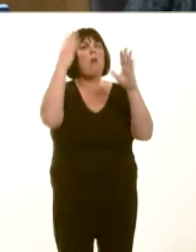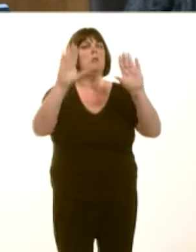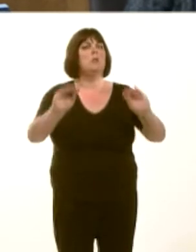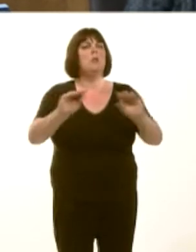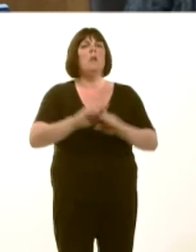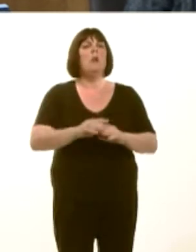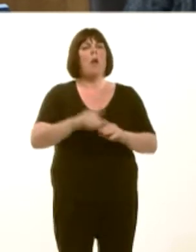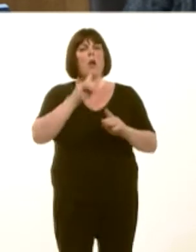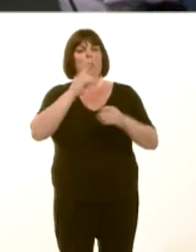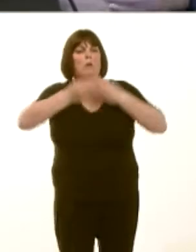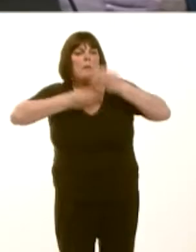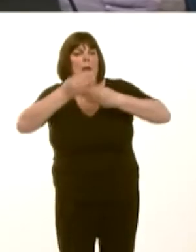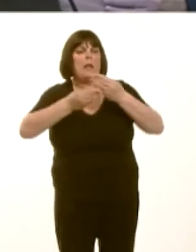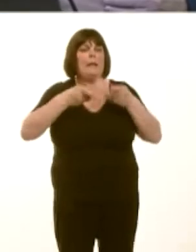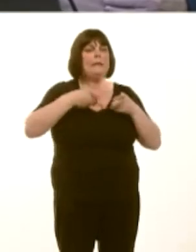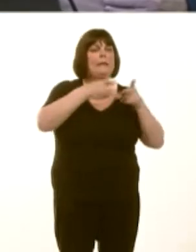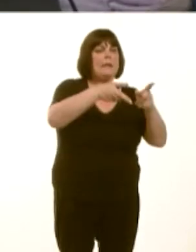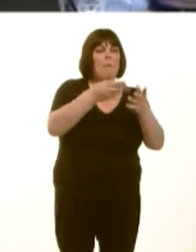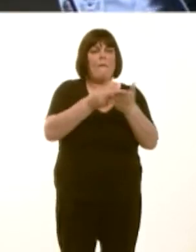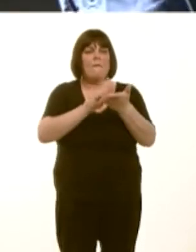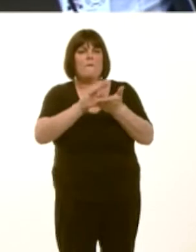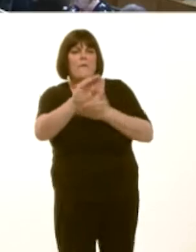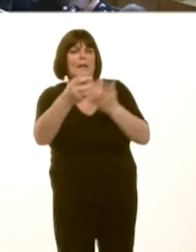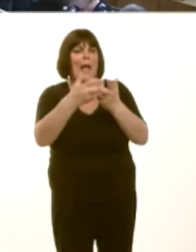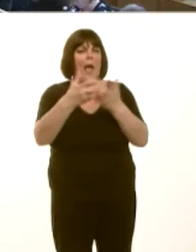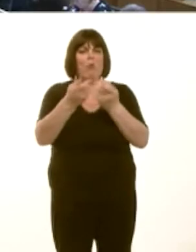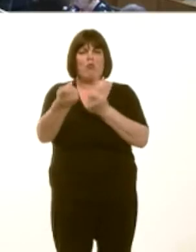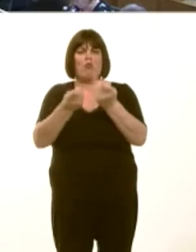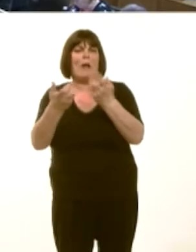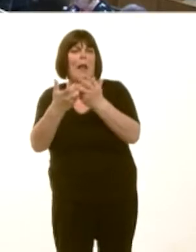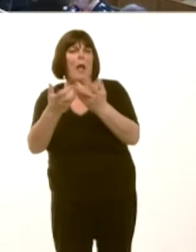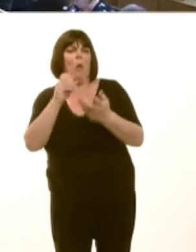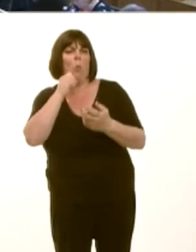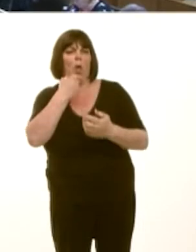aír ffordd maeír system yn cael ei chyllido aíi rhedeg. Ann Jones: 8.